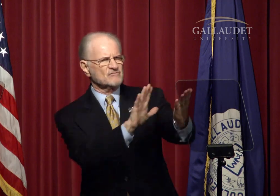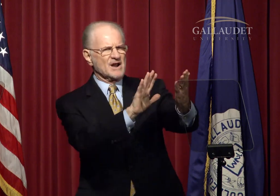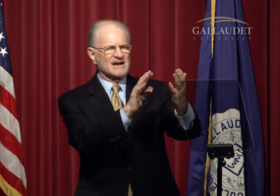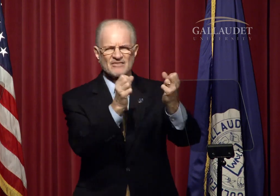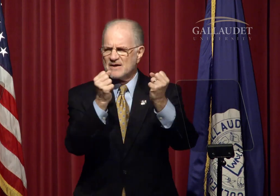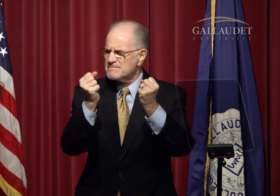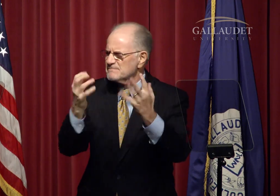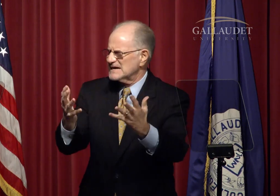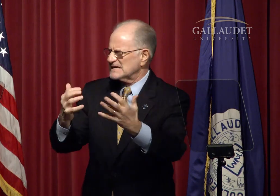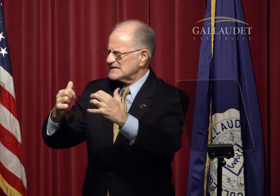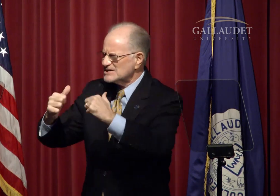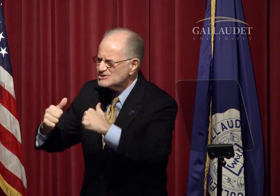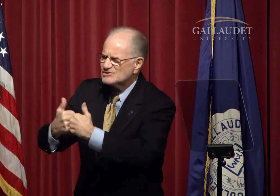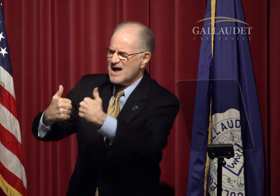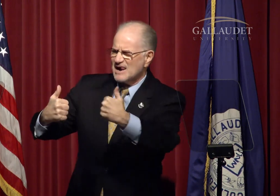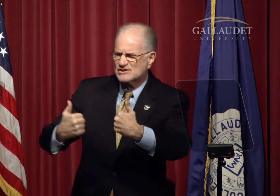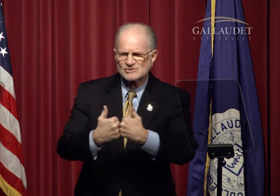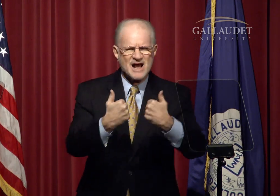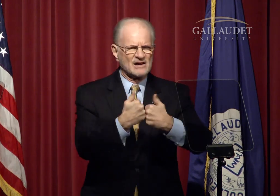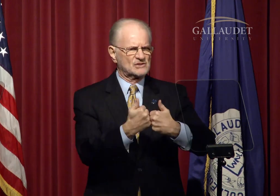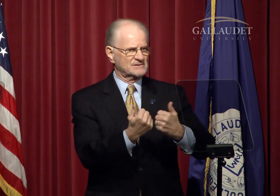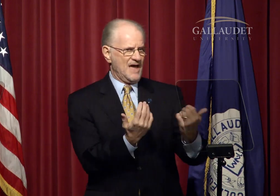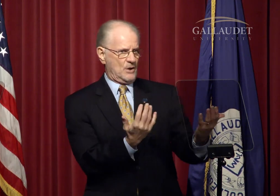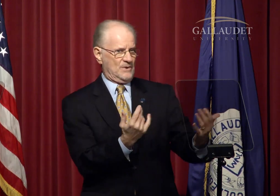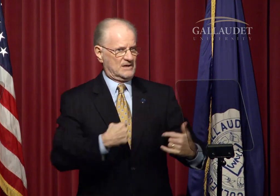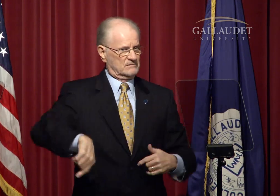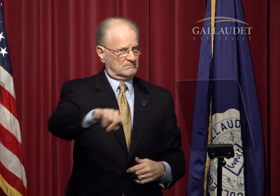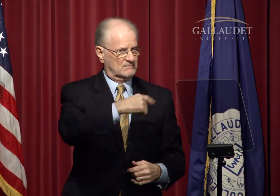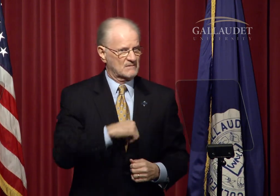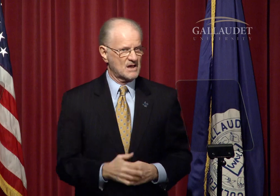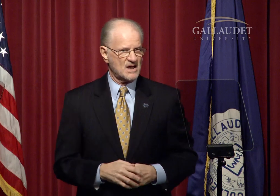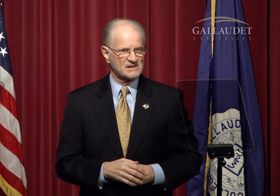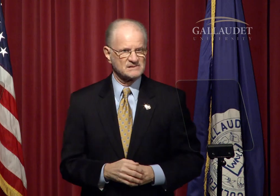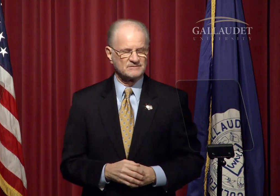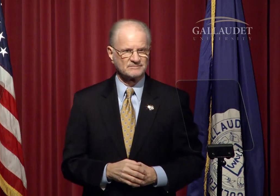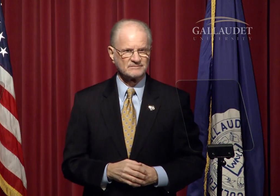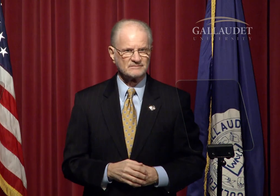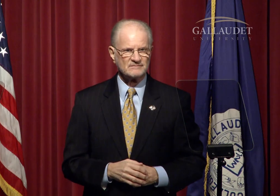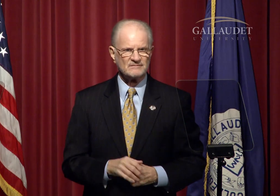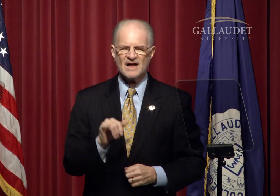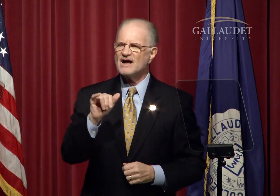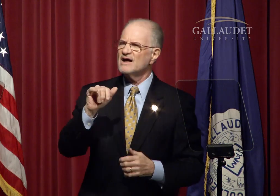in confronting the many challenges that await us.